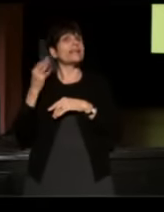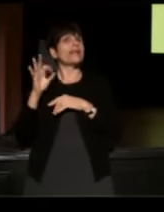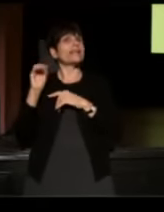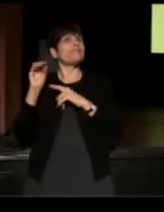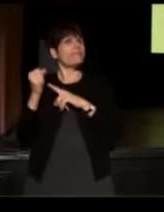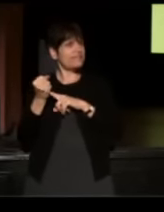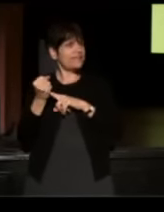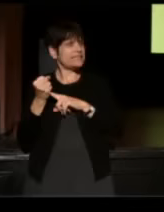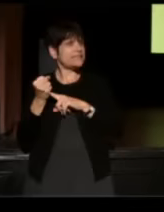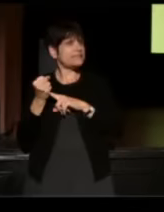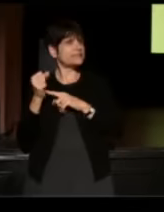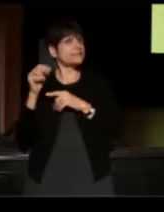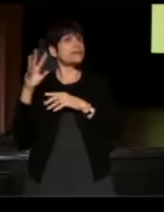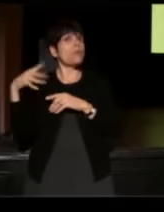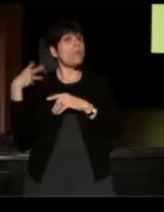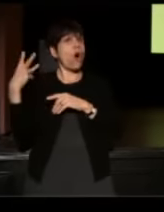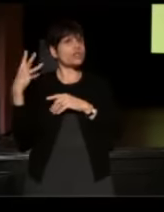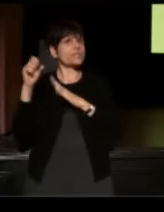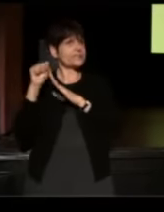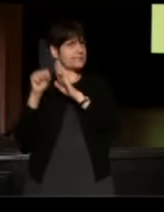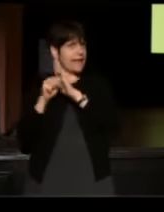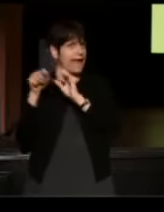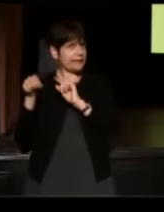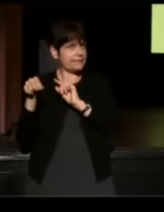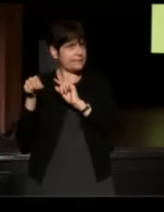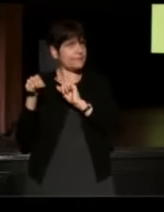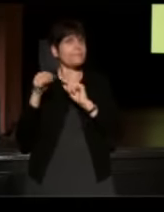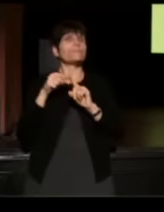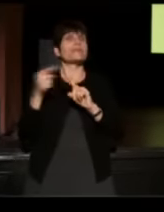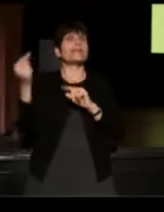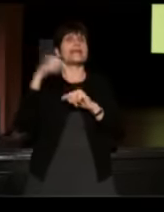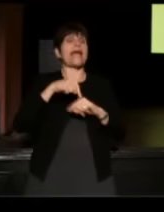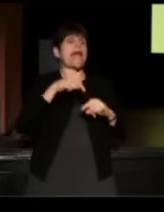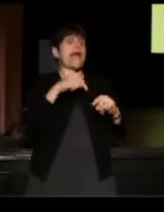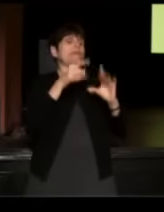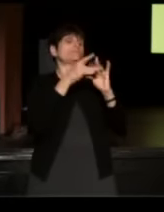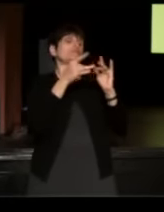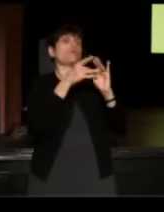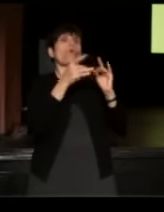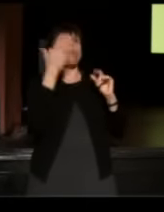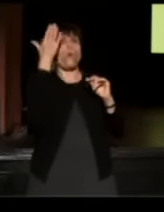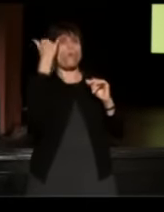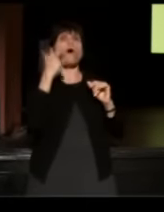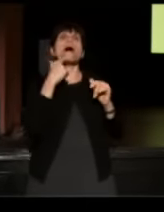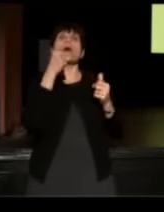and he came to Story Corps to, in part, remember a school assembly